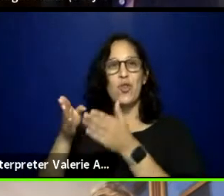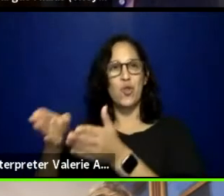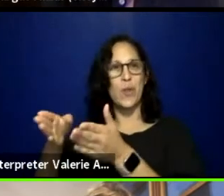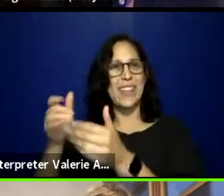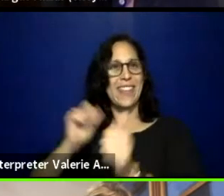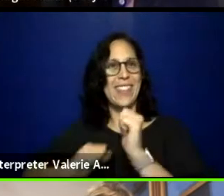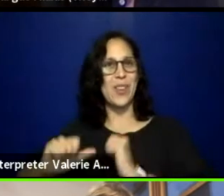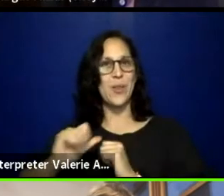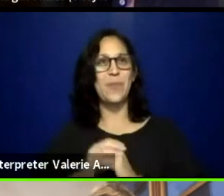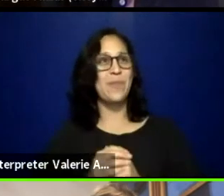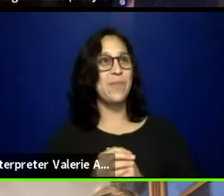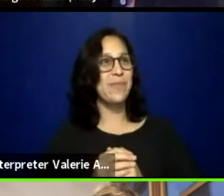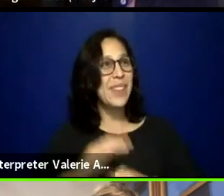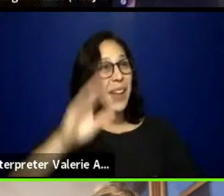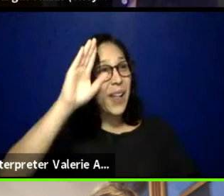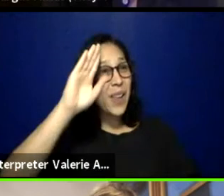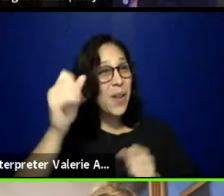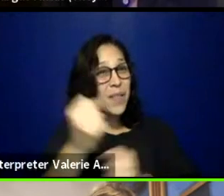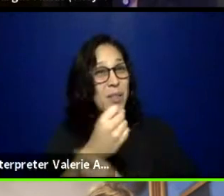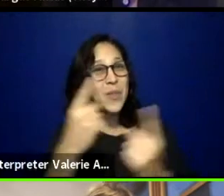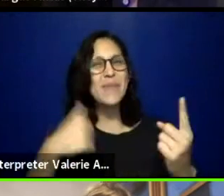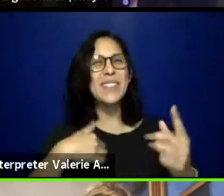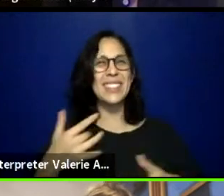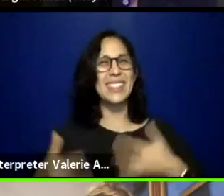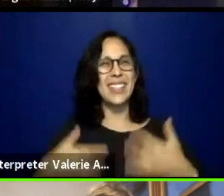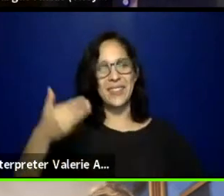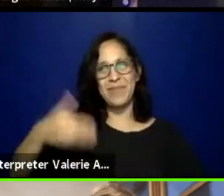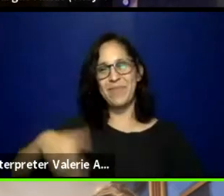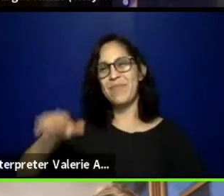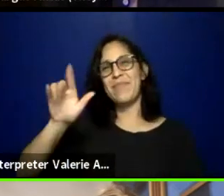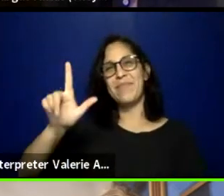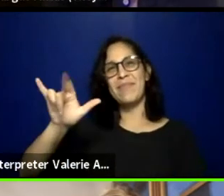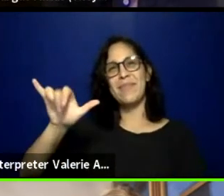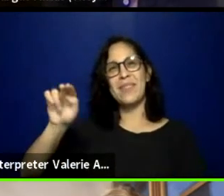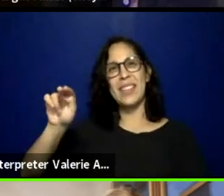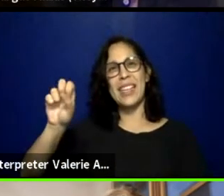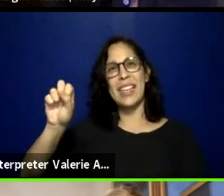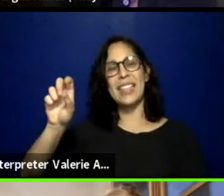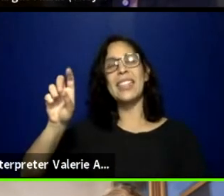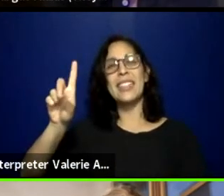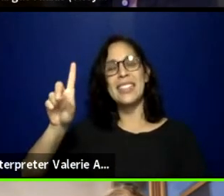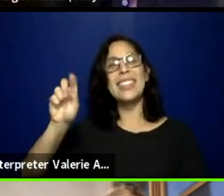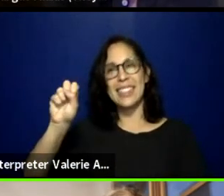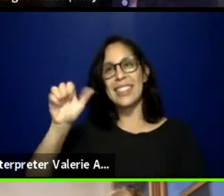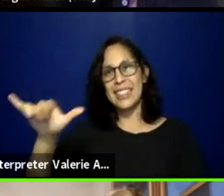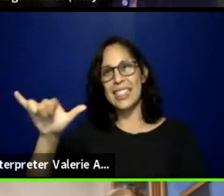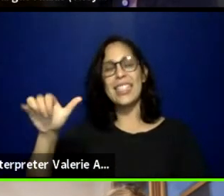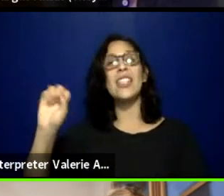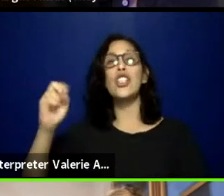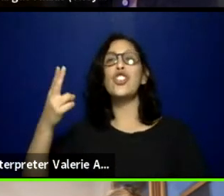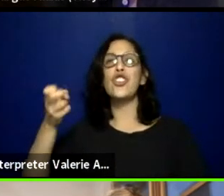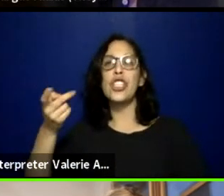Thank you, Whitney. My name is Lindsey, she/her pronouns, and residing on the land of the Me-Wuk, Waali,